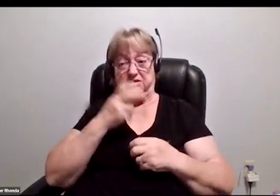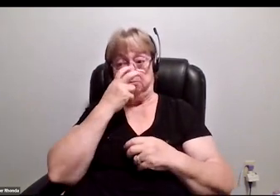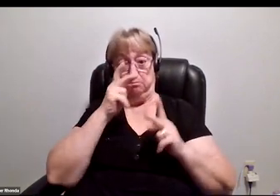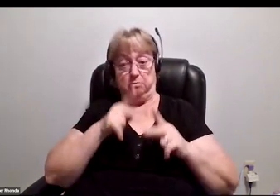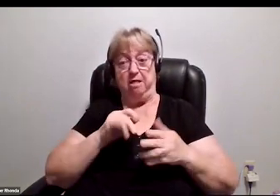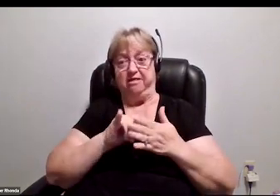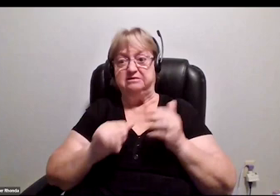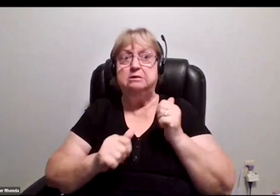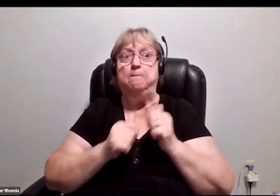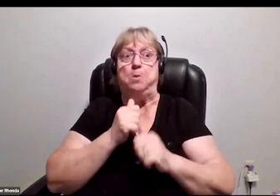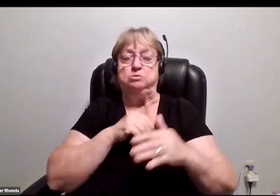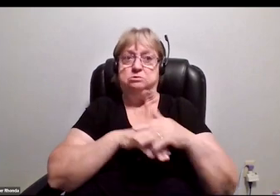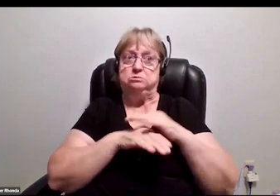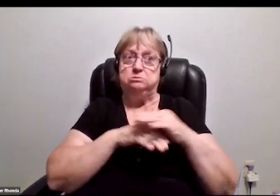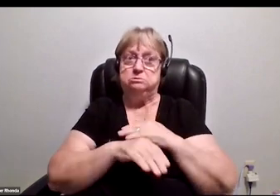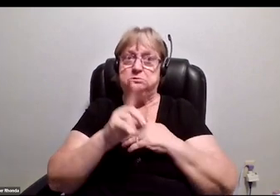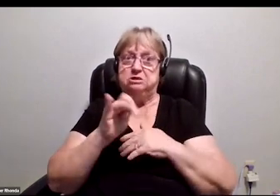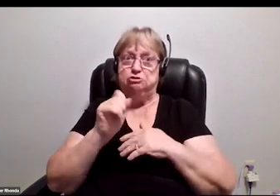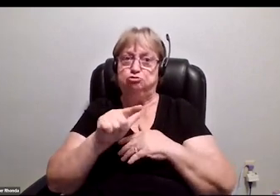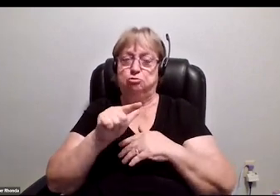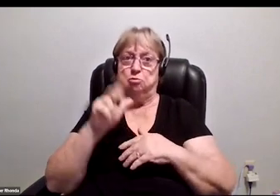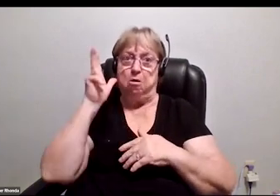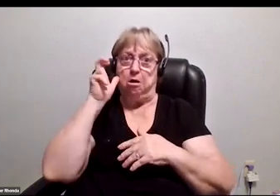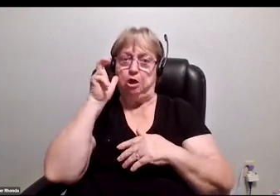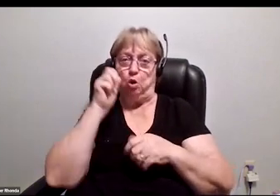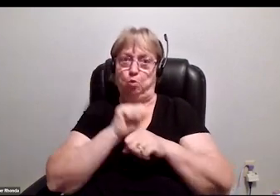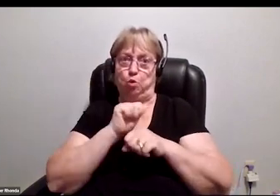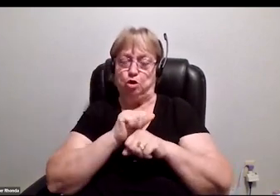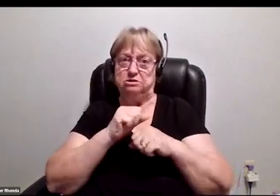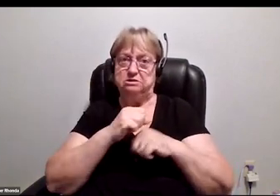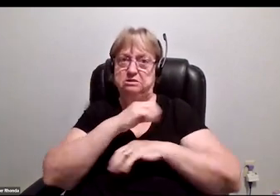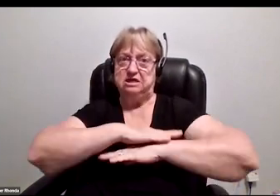the most accessible digital audio workstation for folks who are blind.